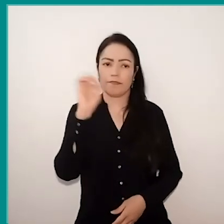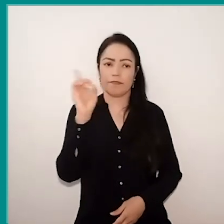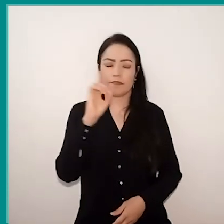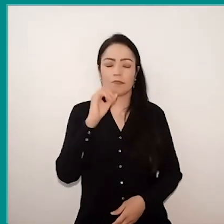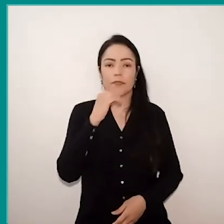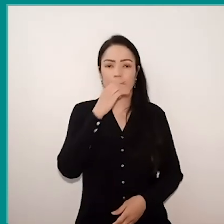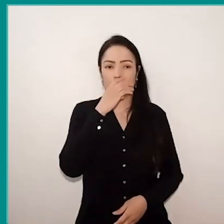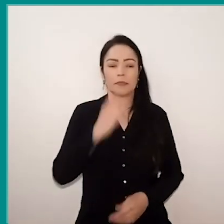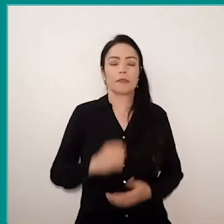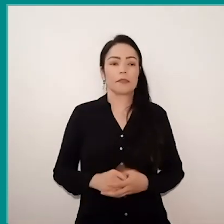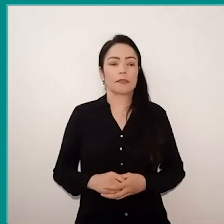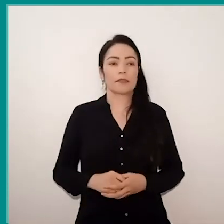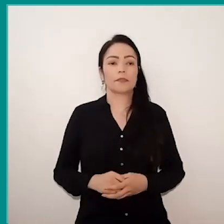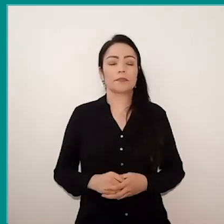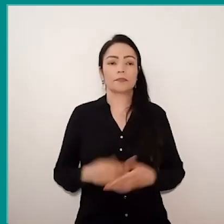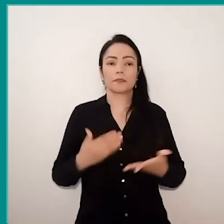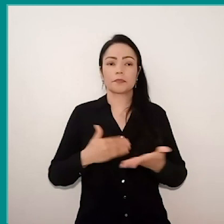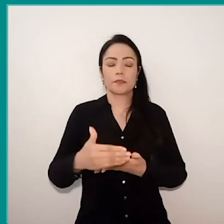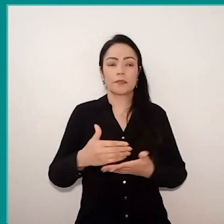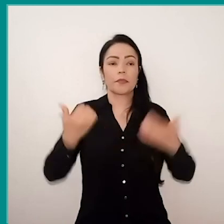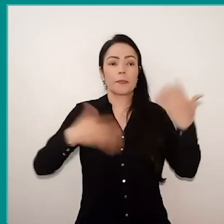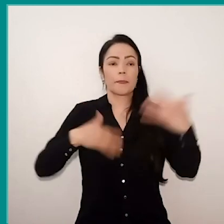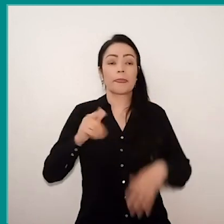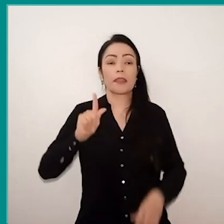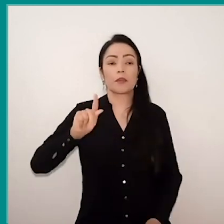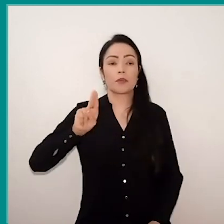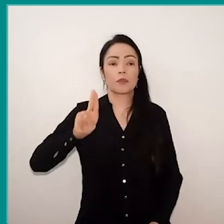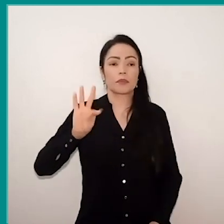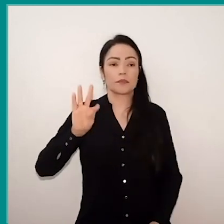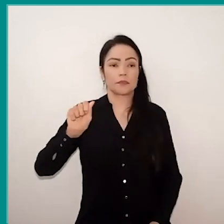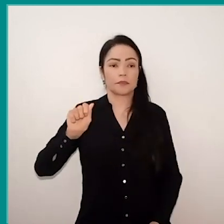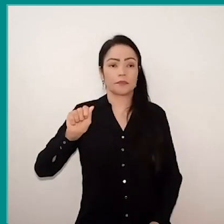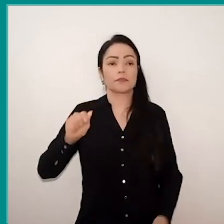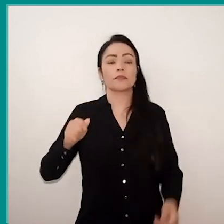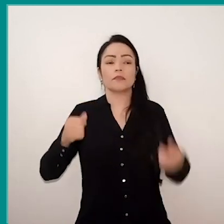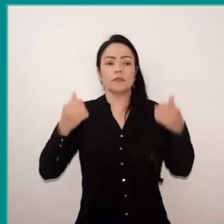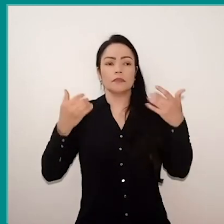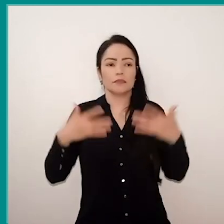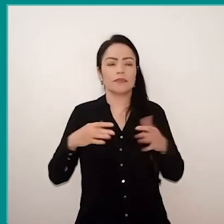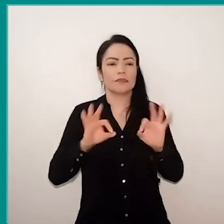And then, from Guta's speech, I made this drawing, the drawing is at sea.